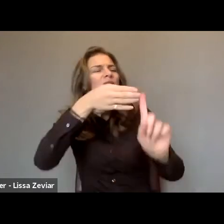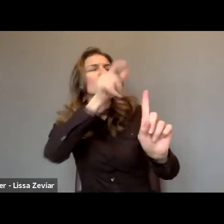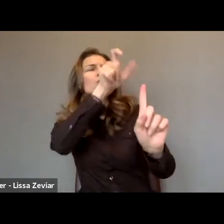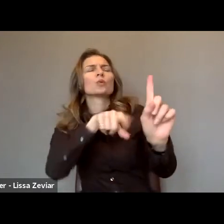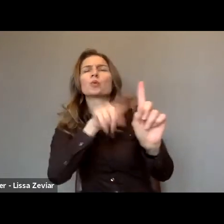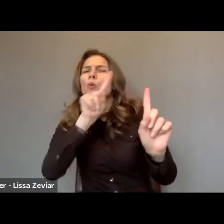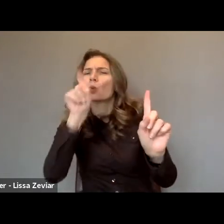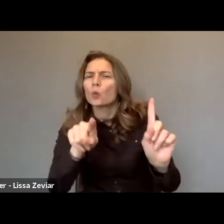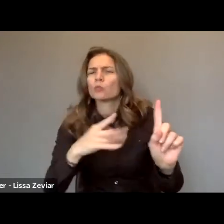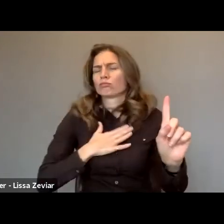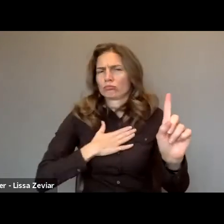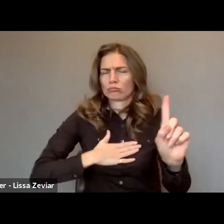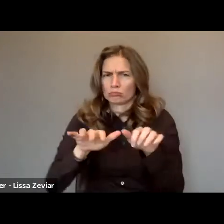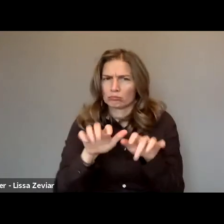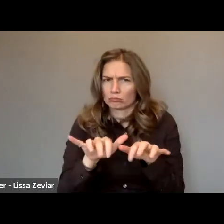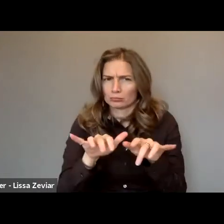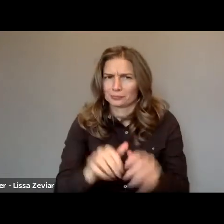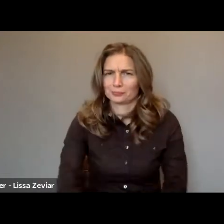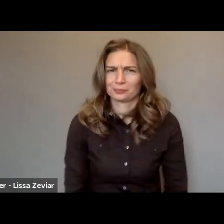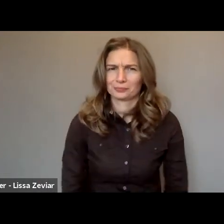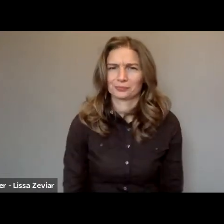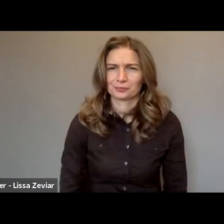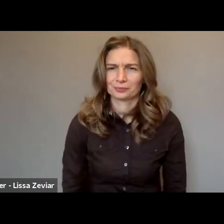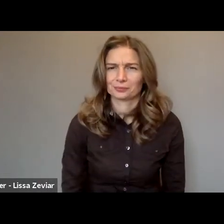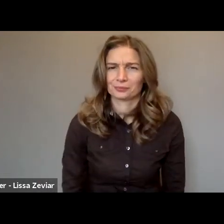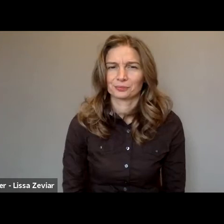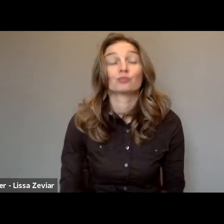That's it from my side, for now. Now, without further ado,